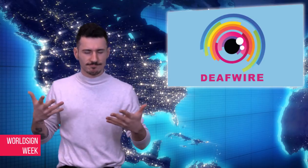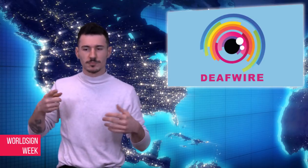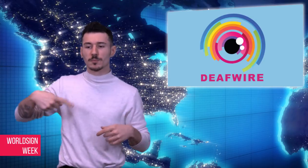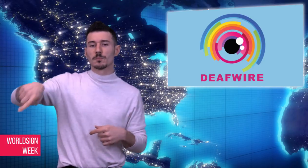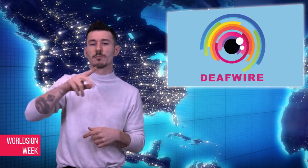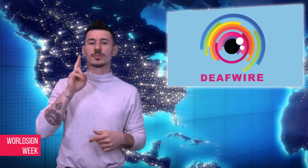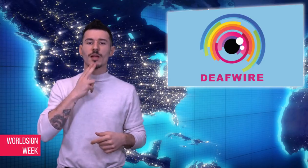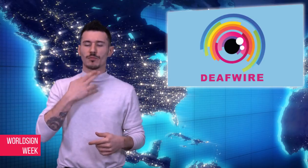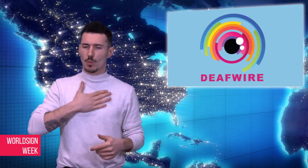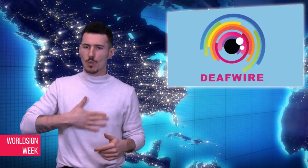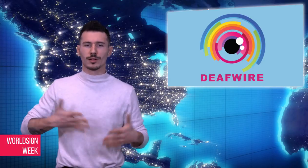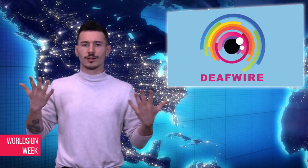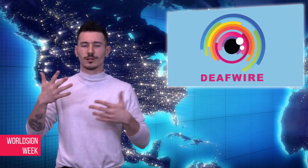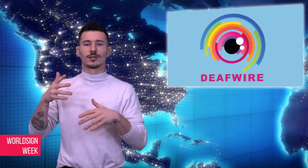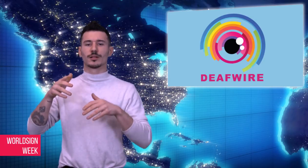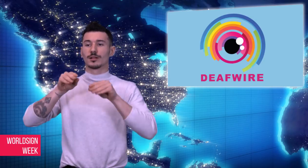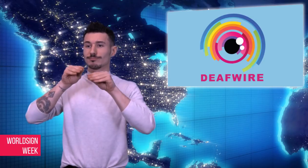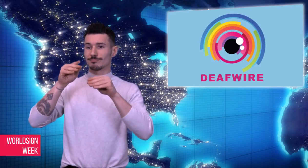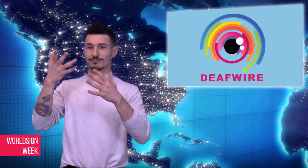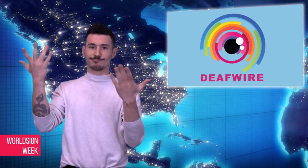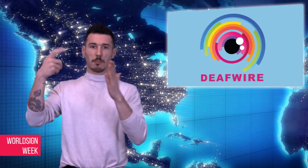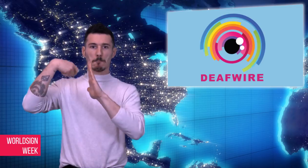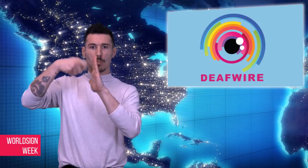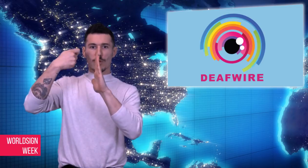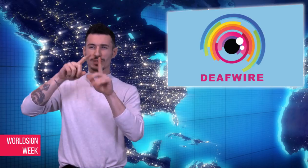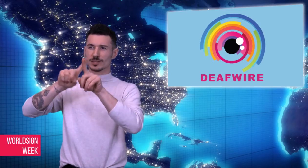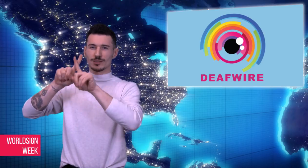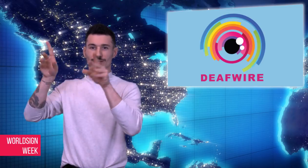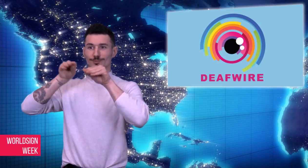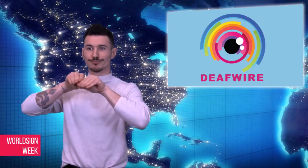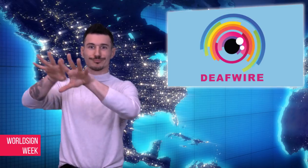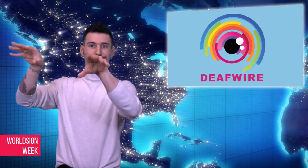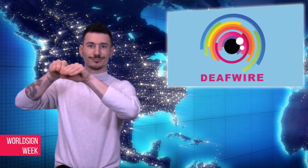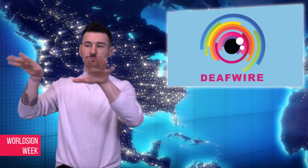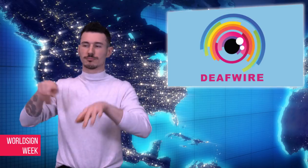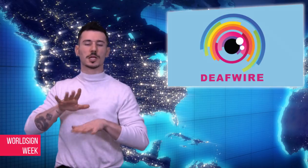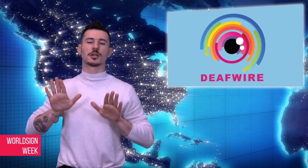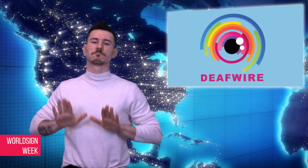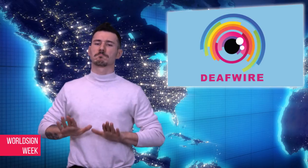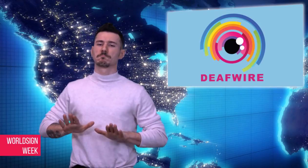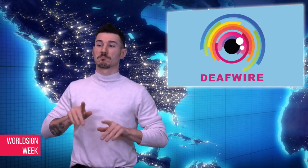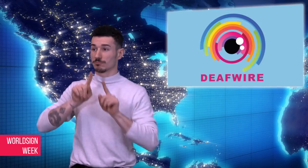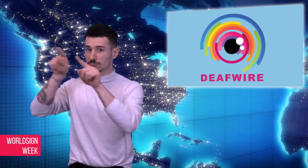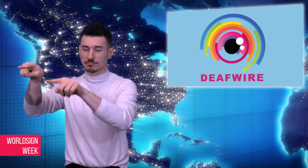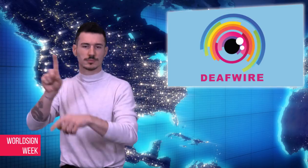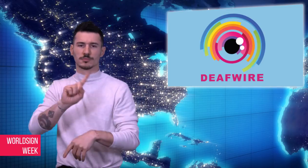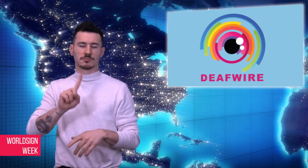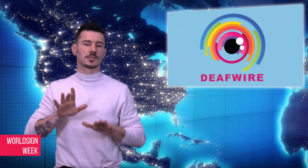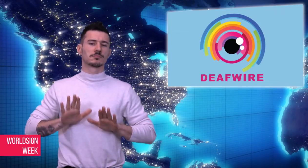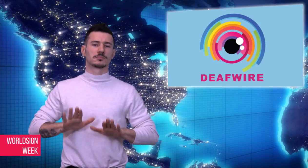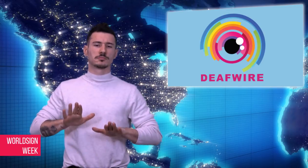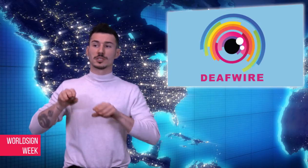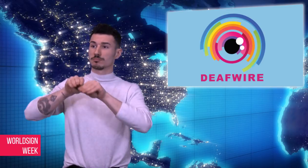Some even stated they stopped going to movie theaters altogether and prefer to